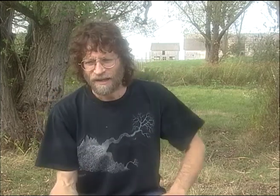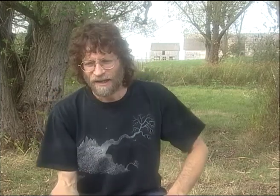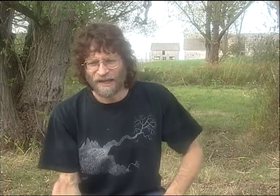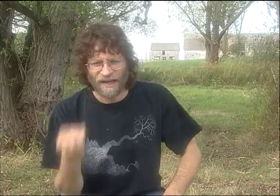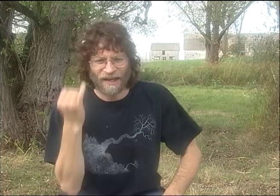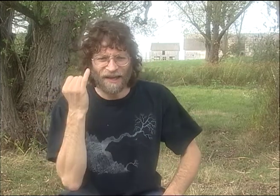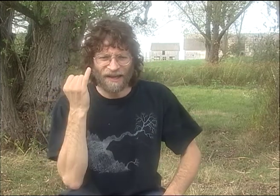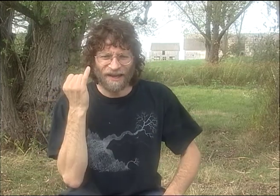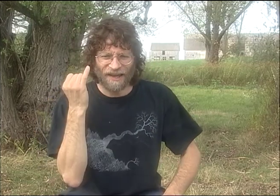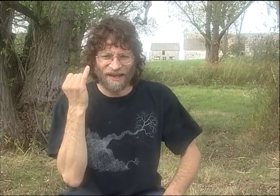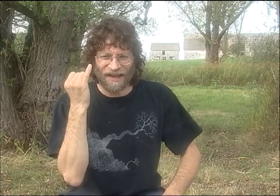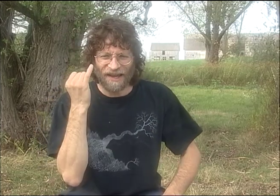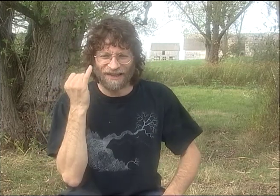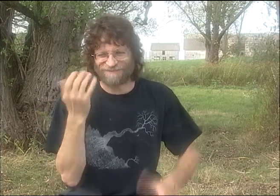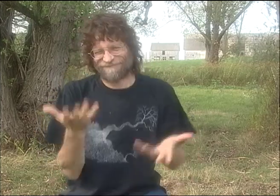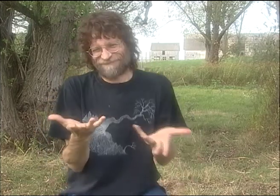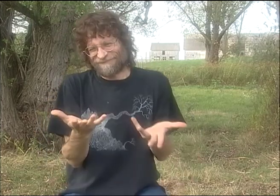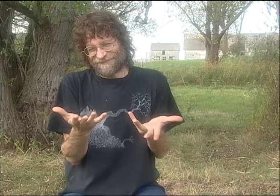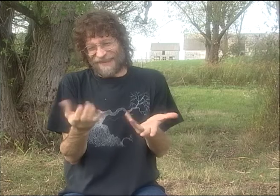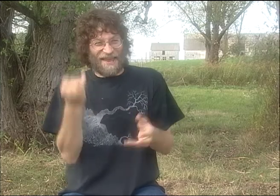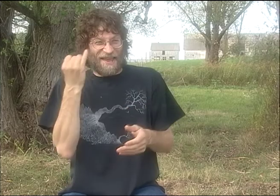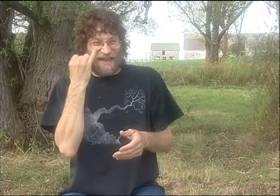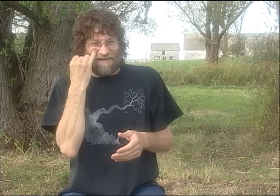AND THINGS WERE WORKING OUT HUNKY-DORY FOR US.